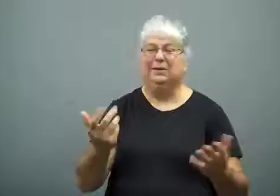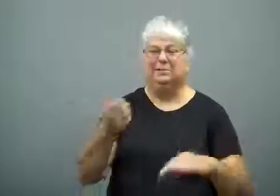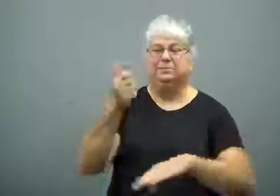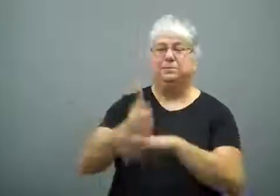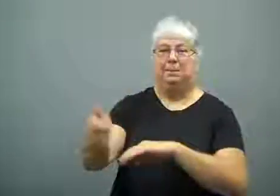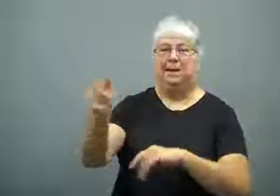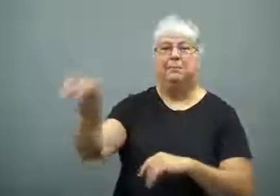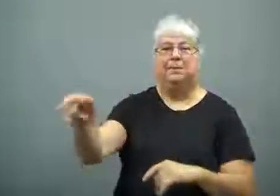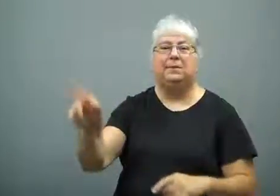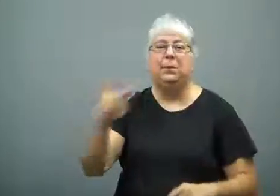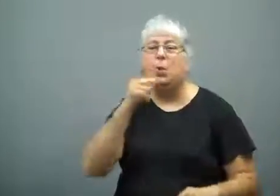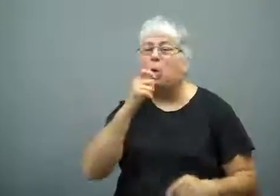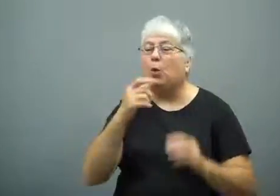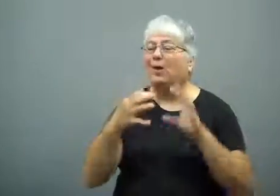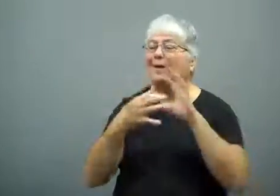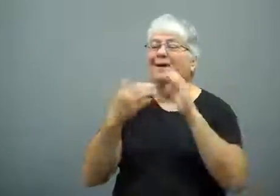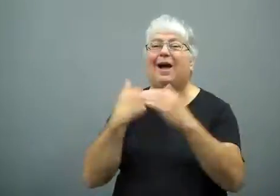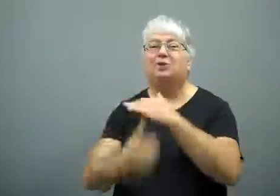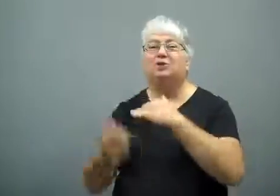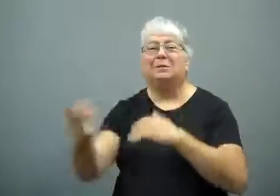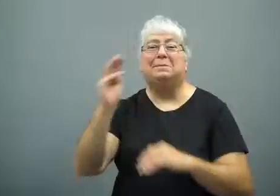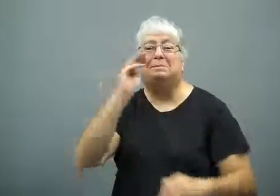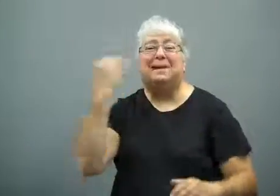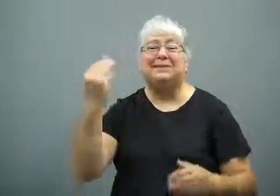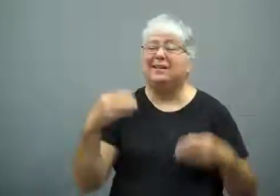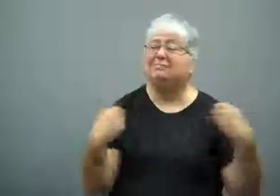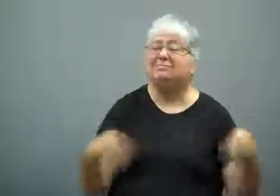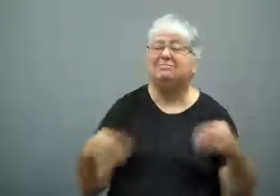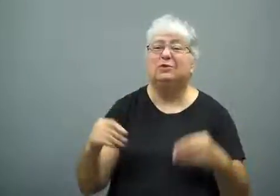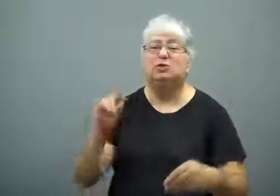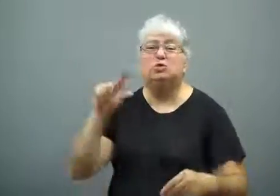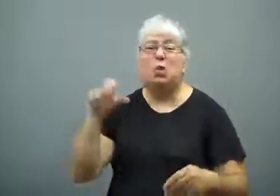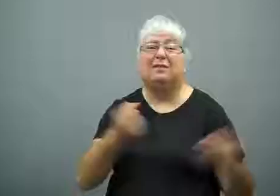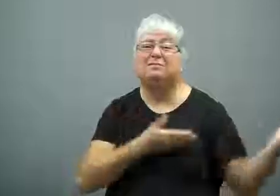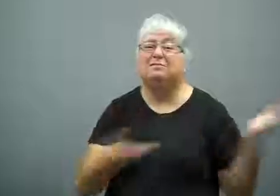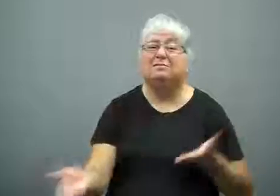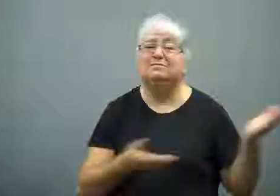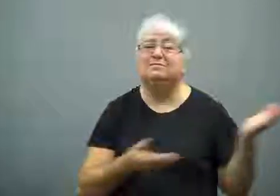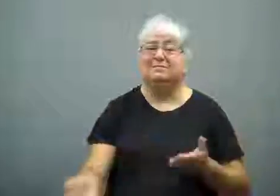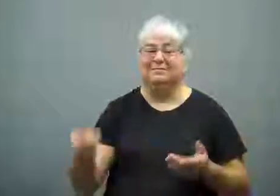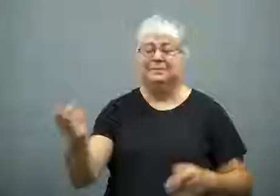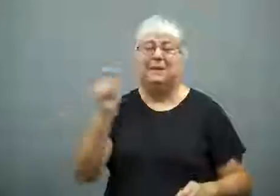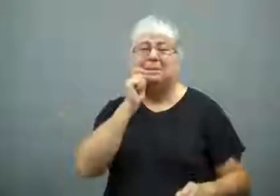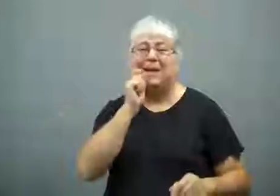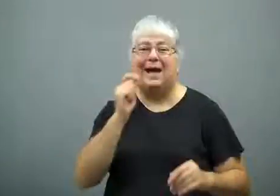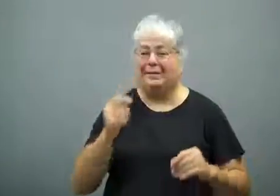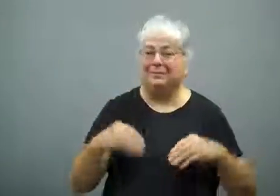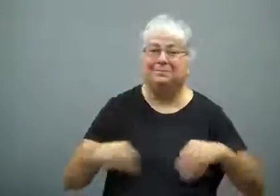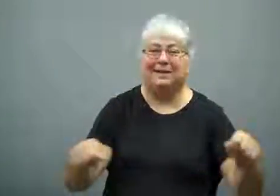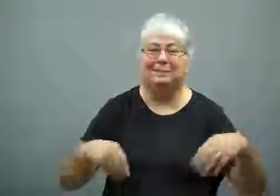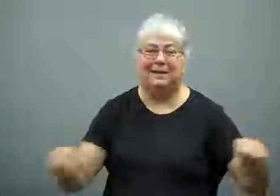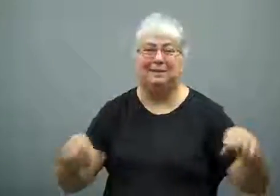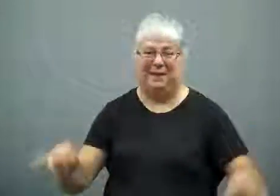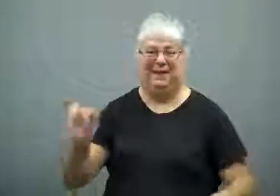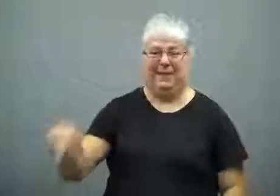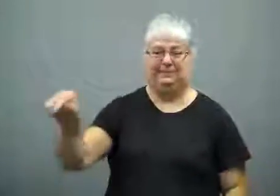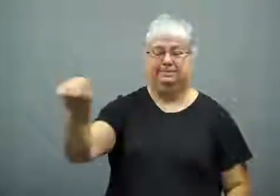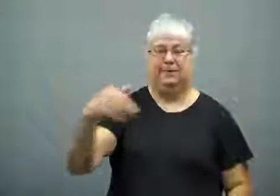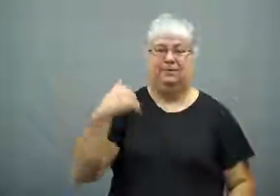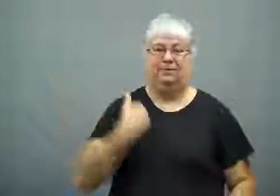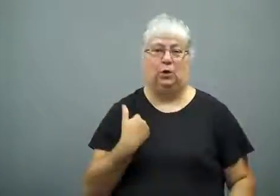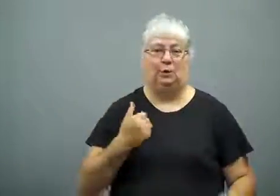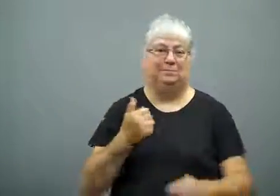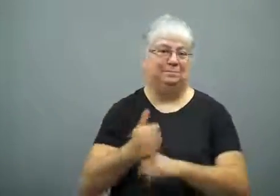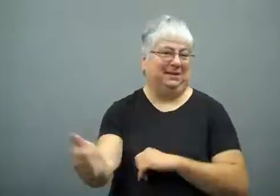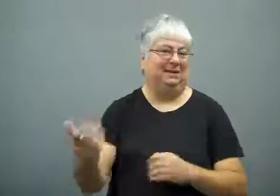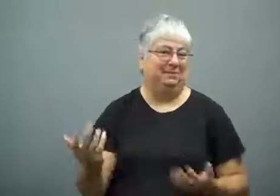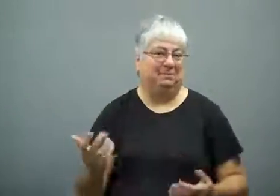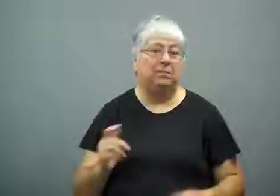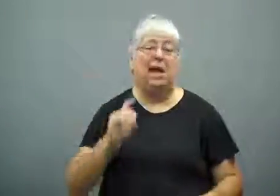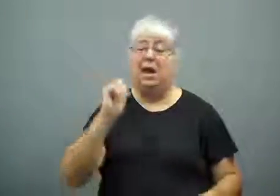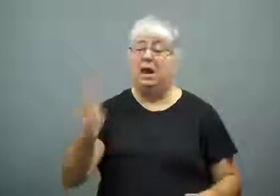That was blamed on pot growers working for a Mexican drug cartel.